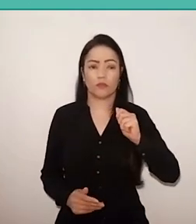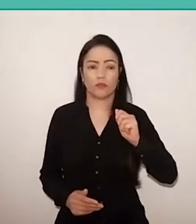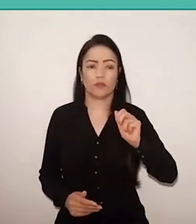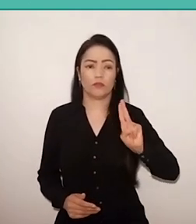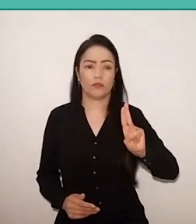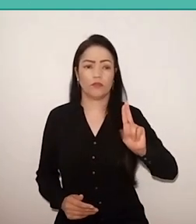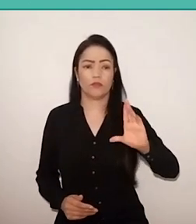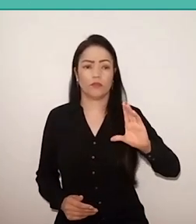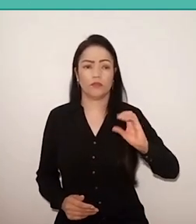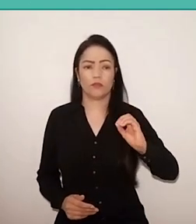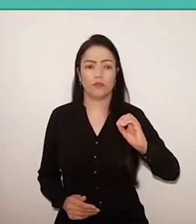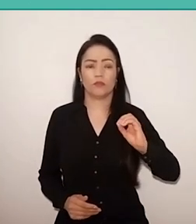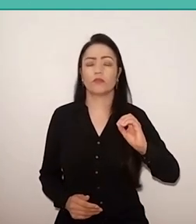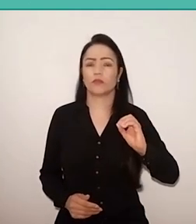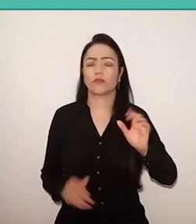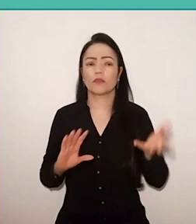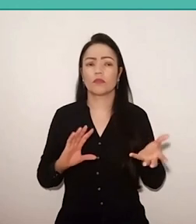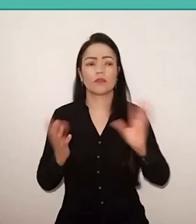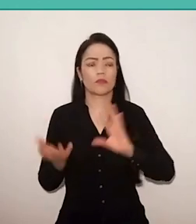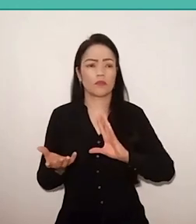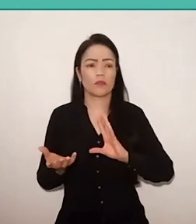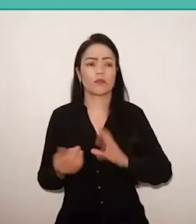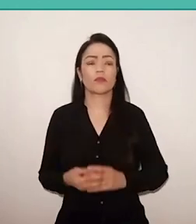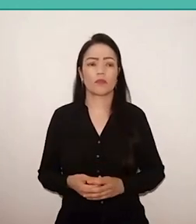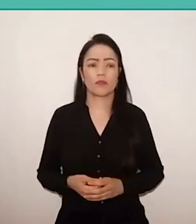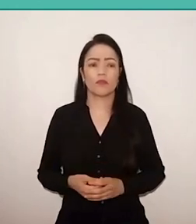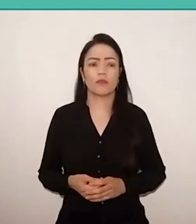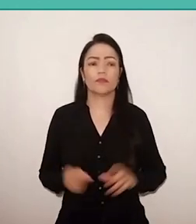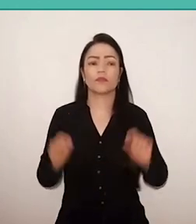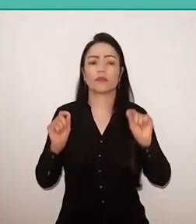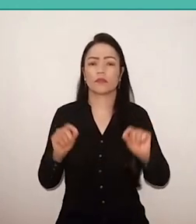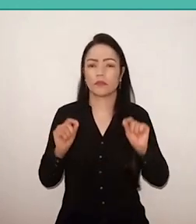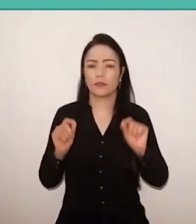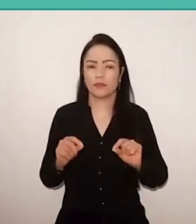turned into a deep appointment